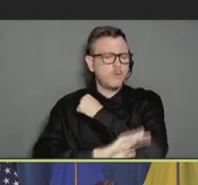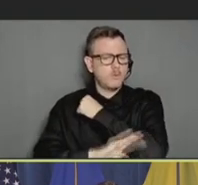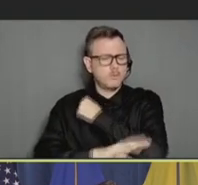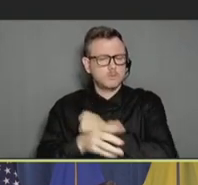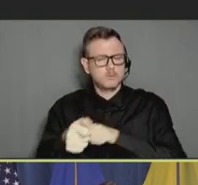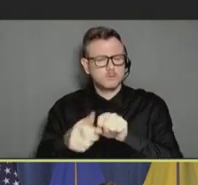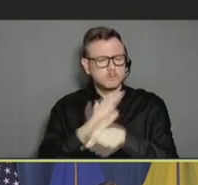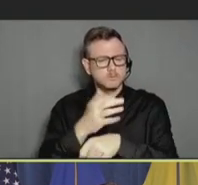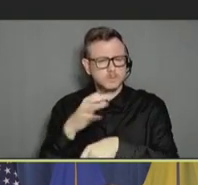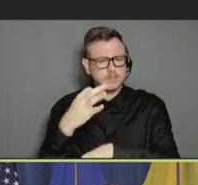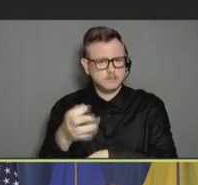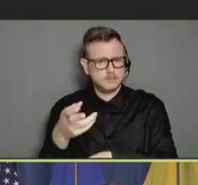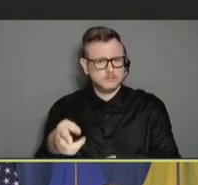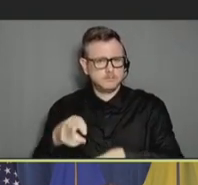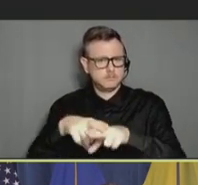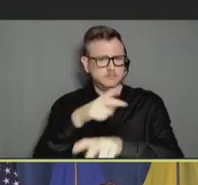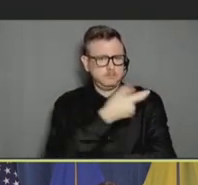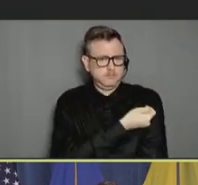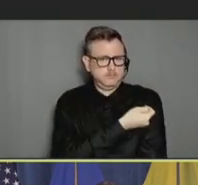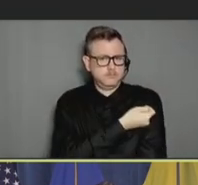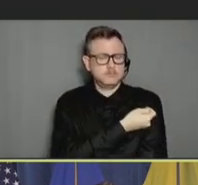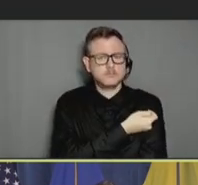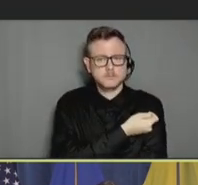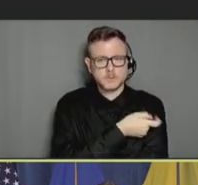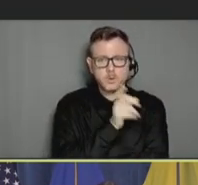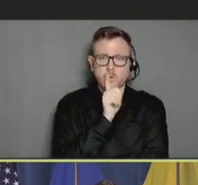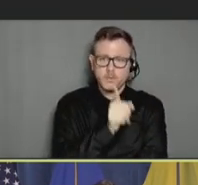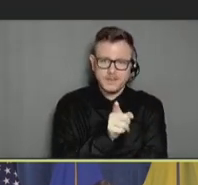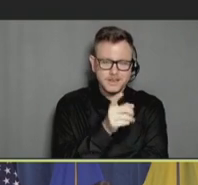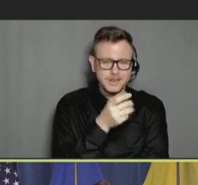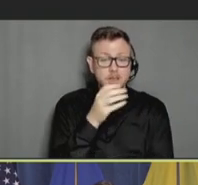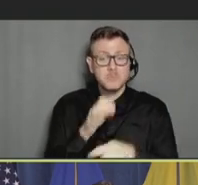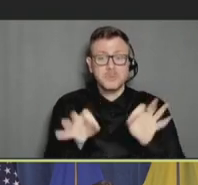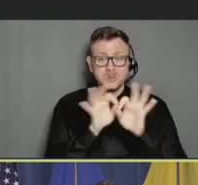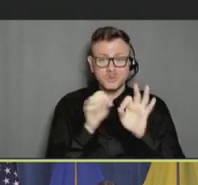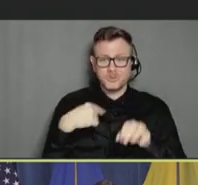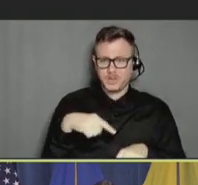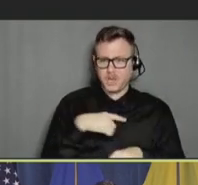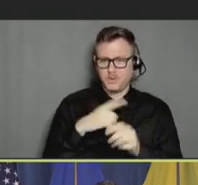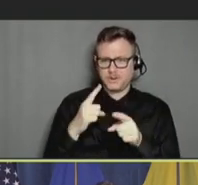And I know this is really timely since we're talking about this fall, like literally today